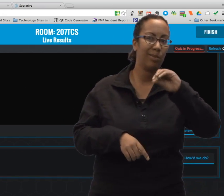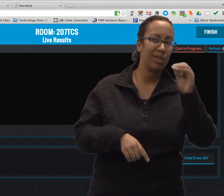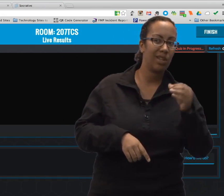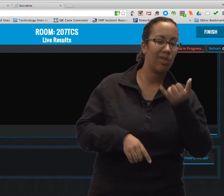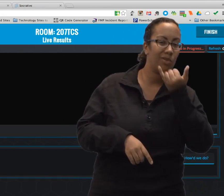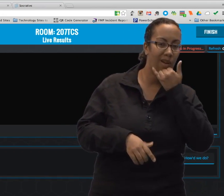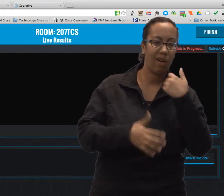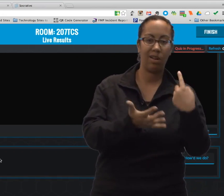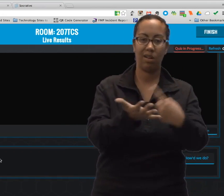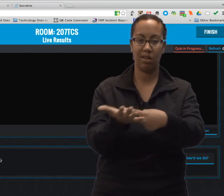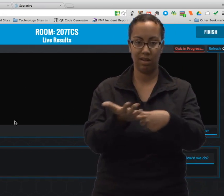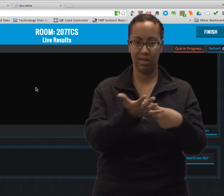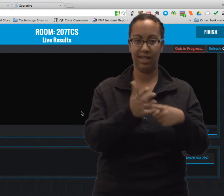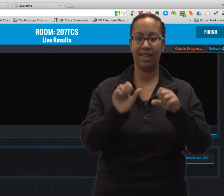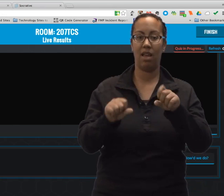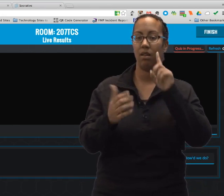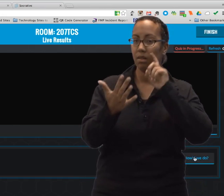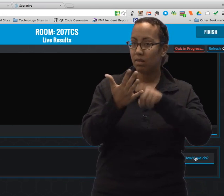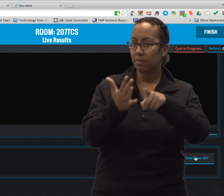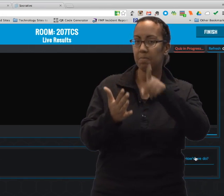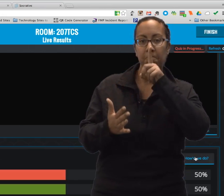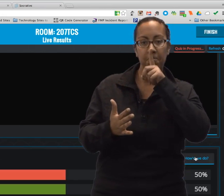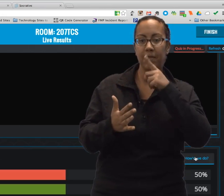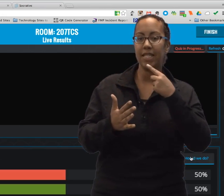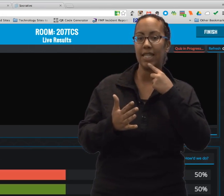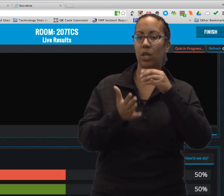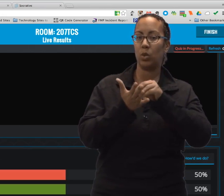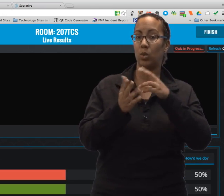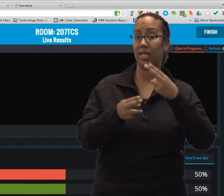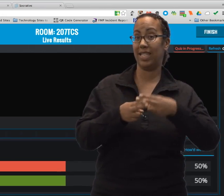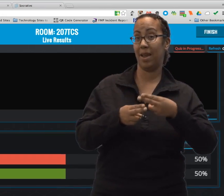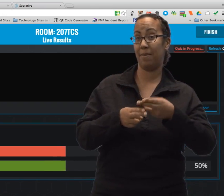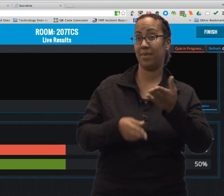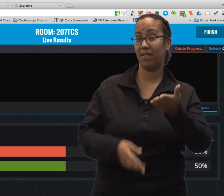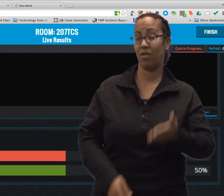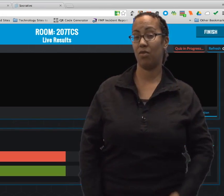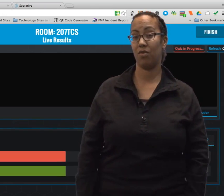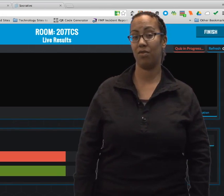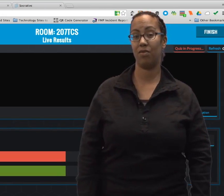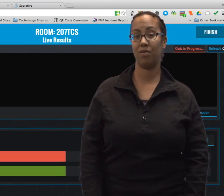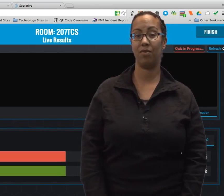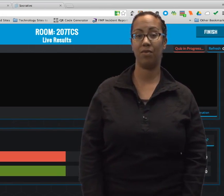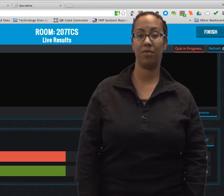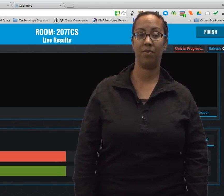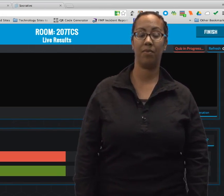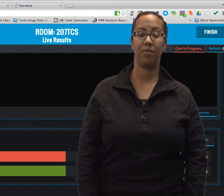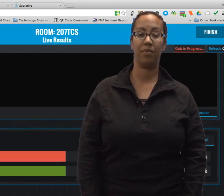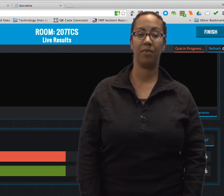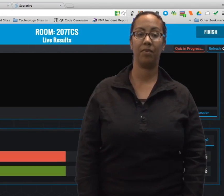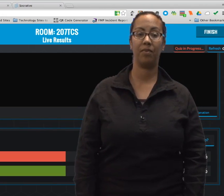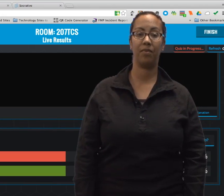You notice that 50% are right and 50% are wrong. So you can have a discussion about the questions without seeing student names.